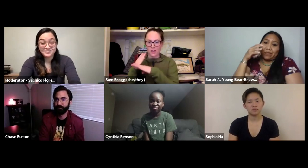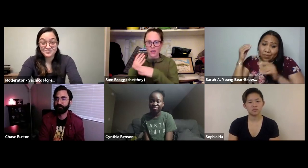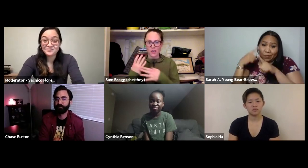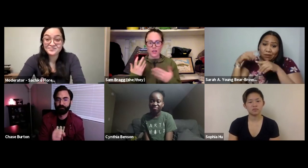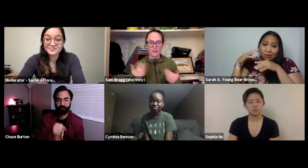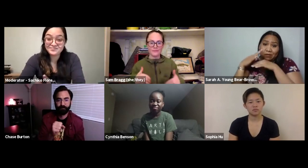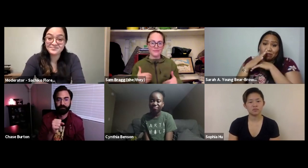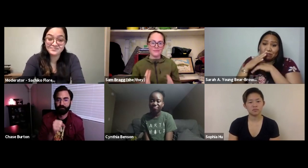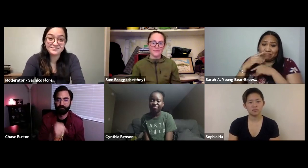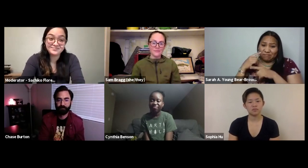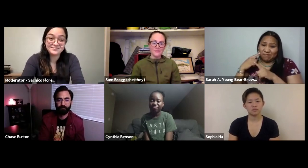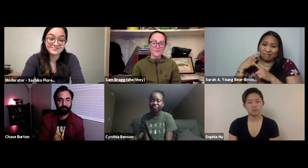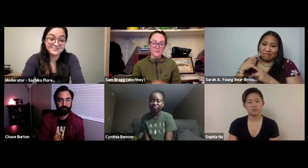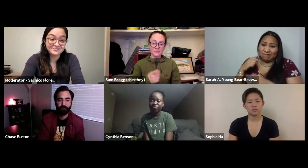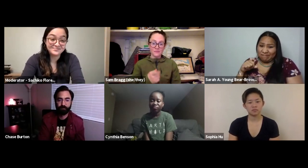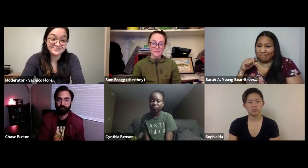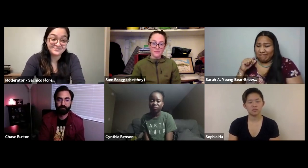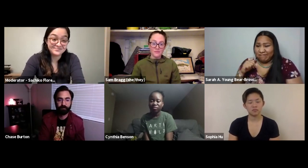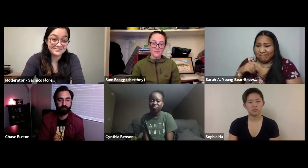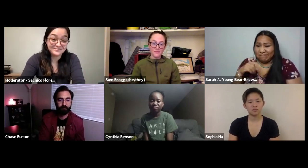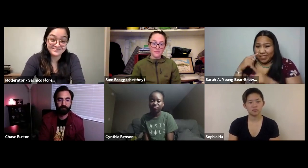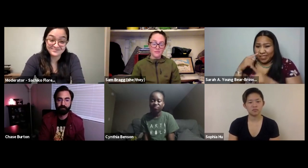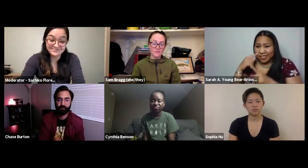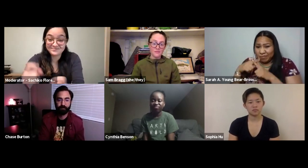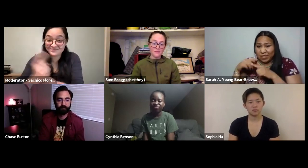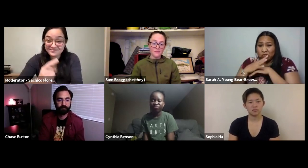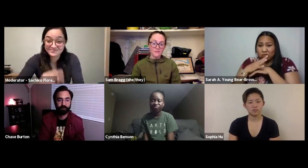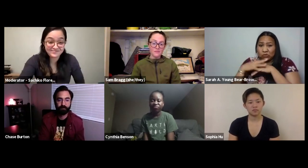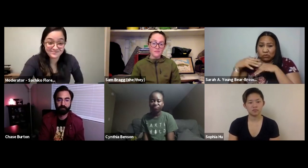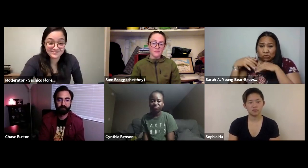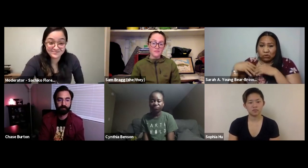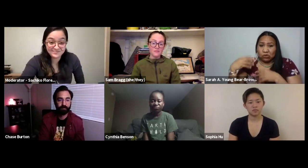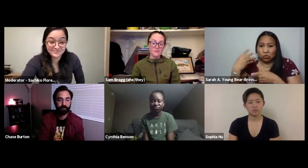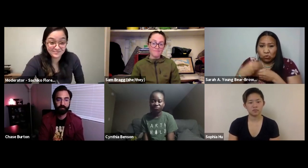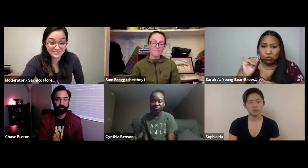have these two worlds collide together there's there's a double barrier there.